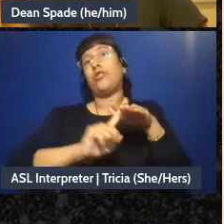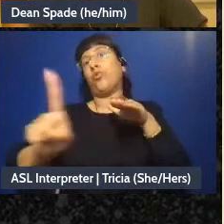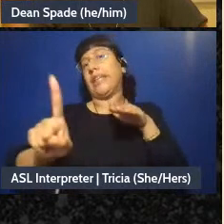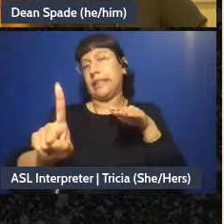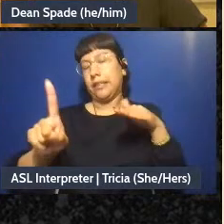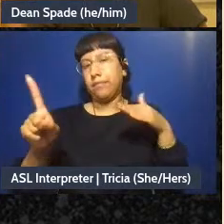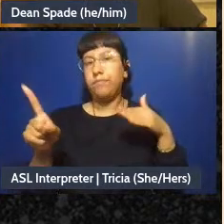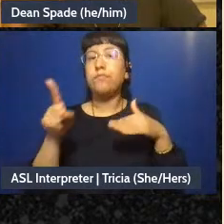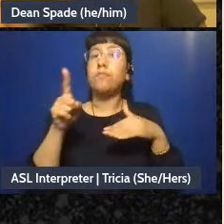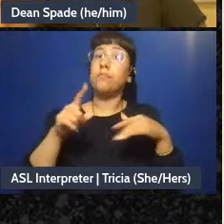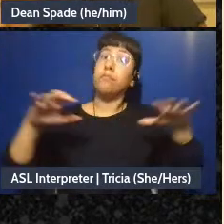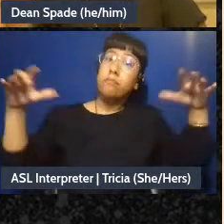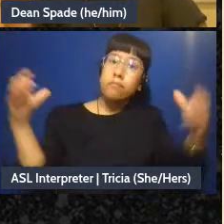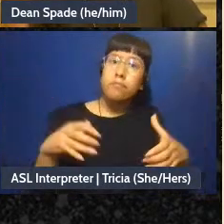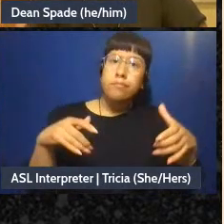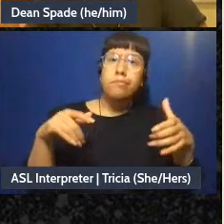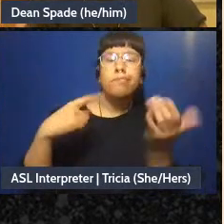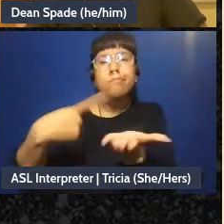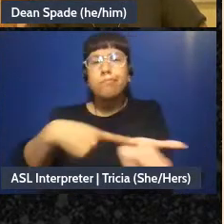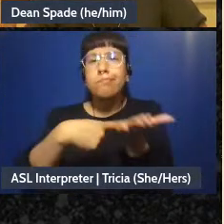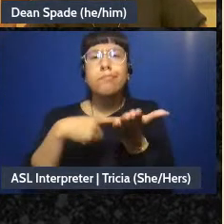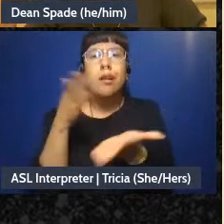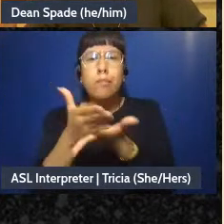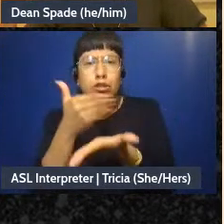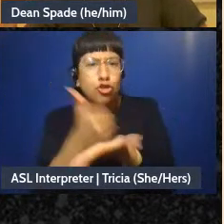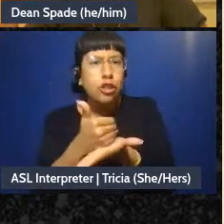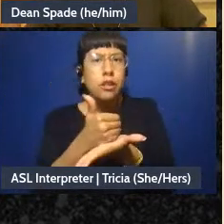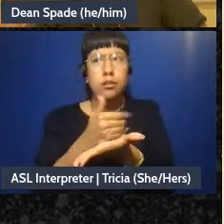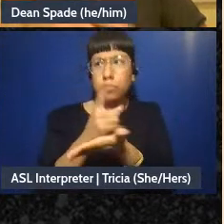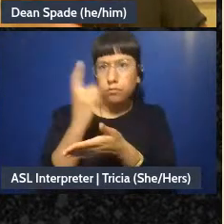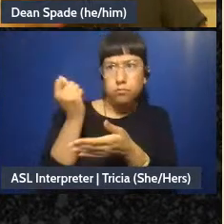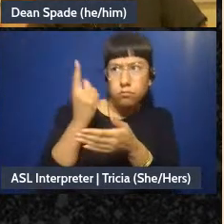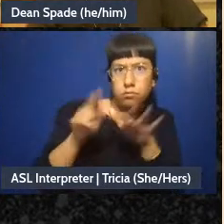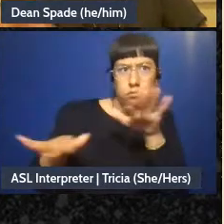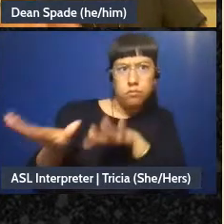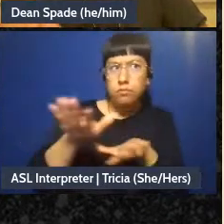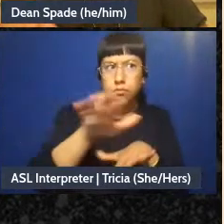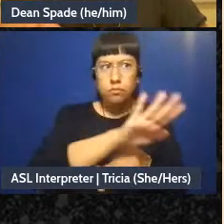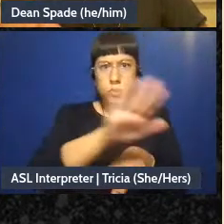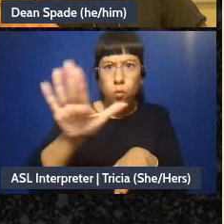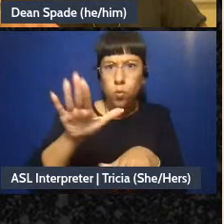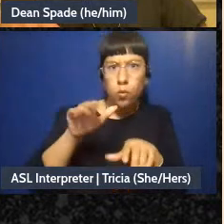the budgets, you're really making sure people are deeply updated on each other's-on each team's work